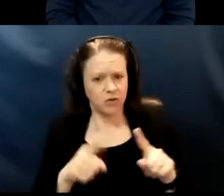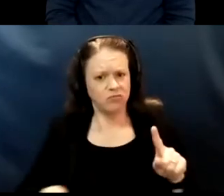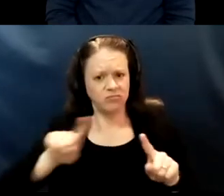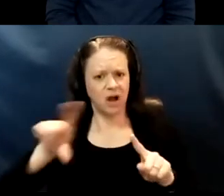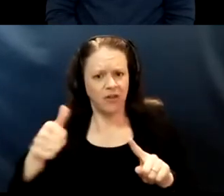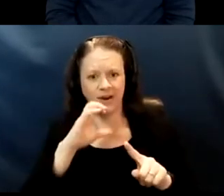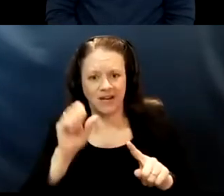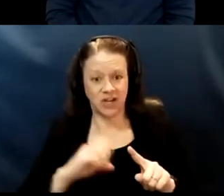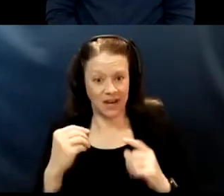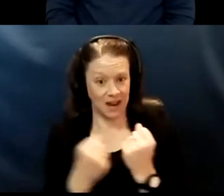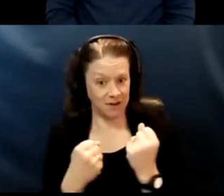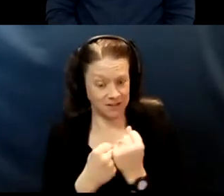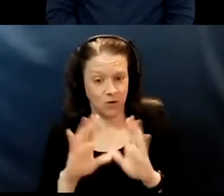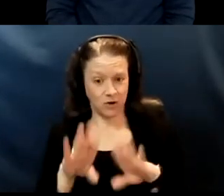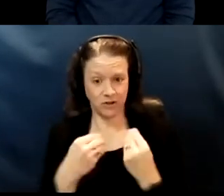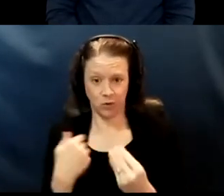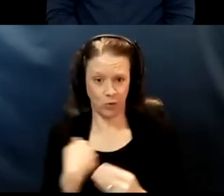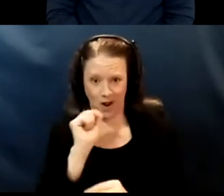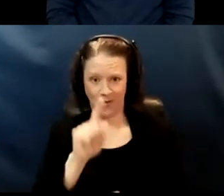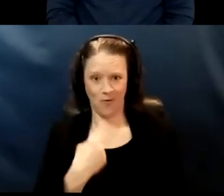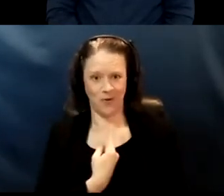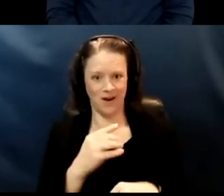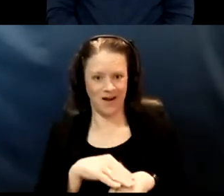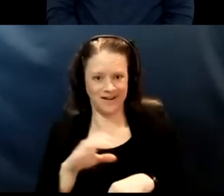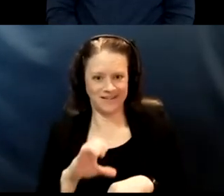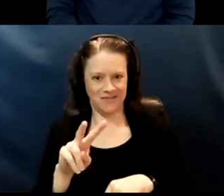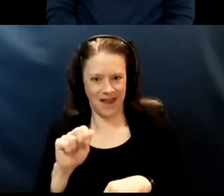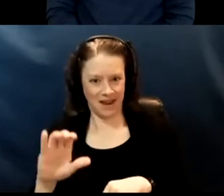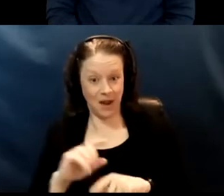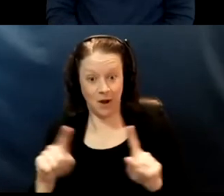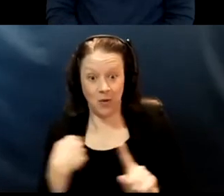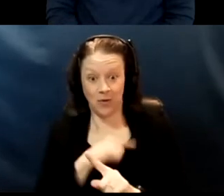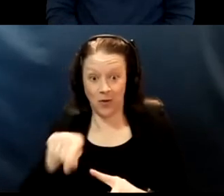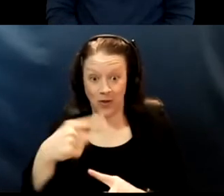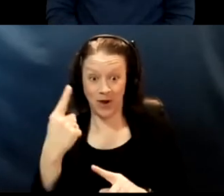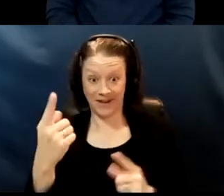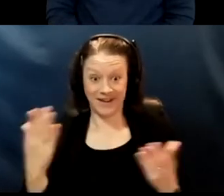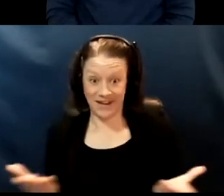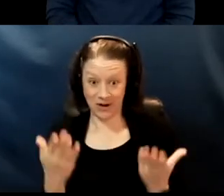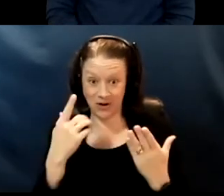We're not the only aging advocacy organization on the CVAC. But we're the only one here today for a number of reasons. Right?